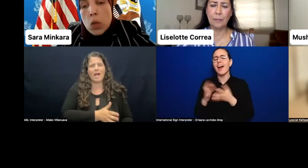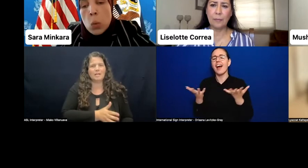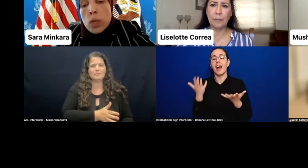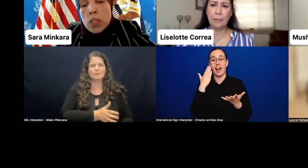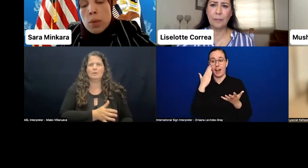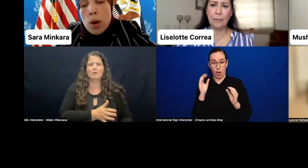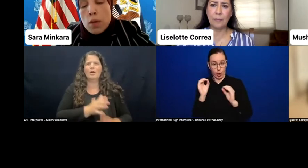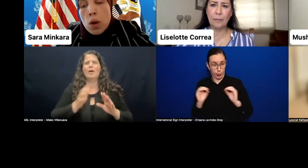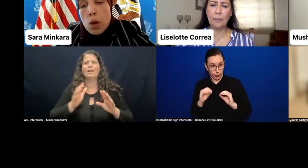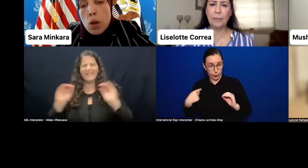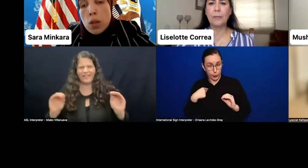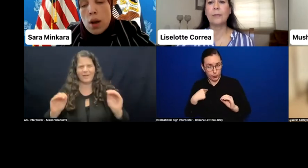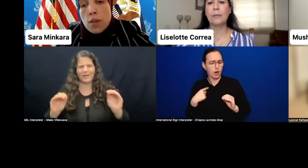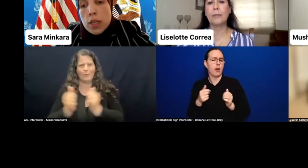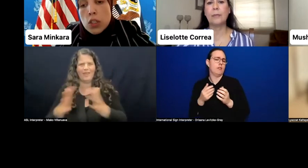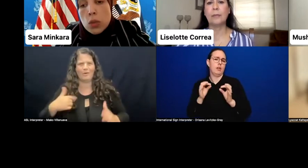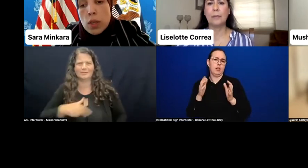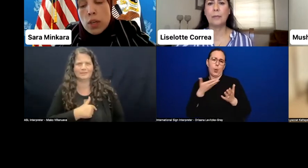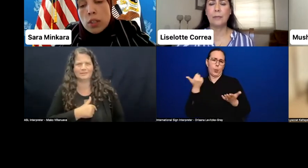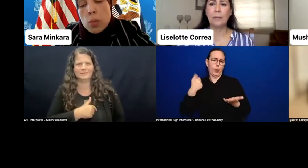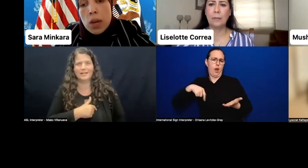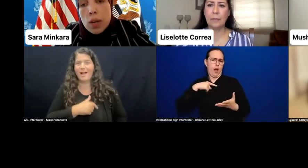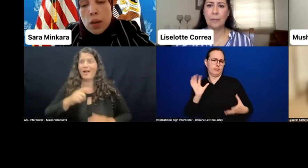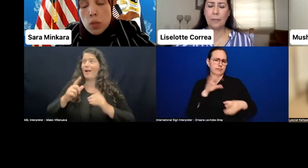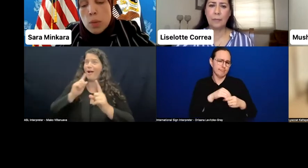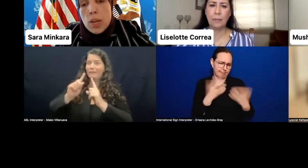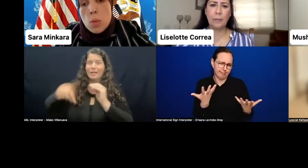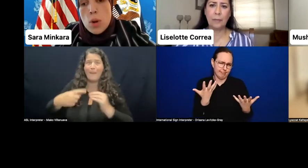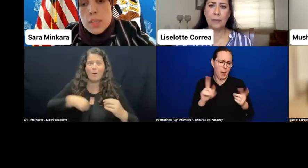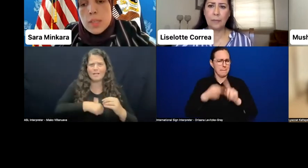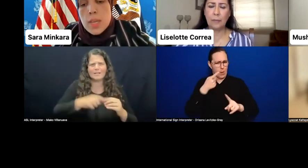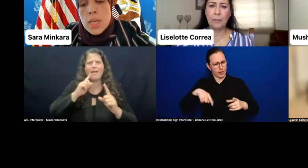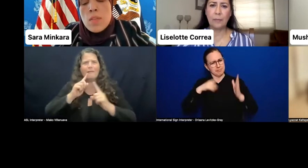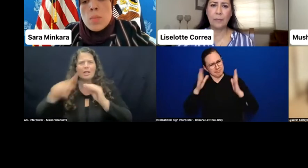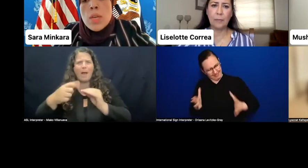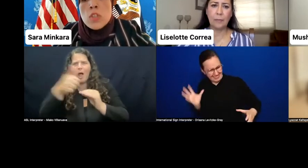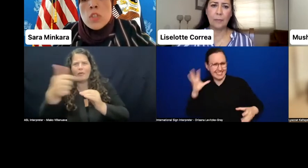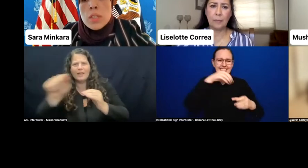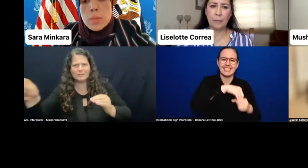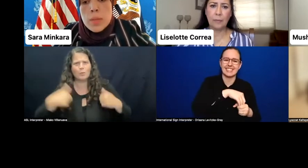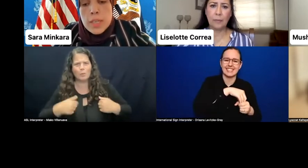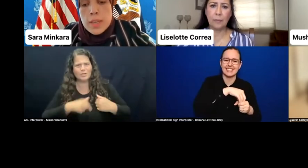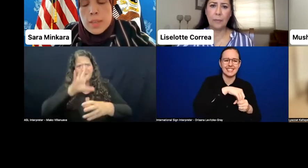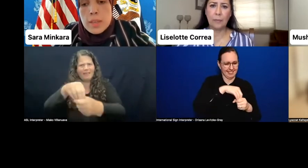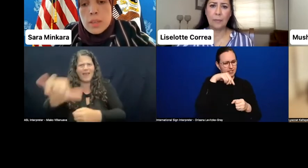We need to be part of all conversations within our democratic-- democratic process, even beyond just the disability lens,